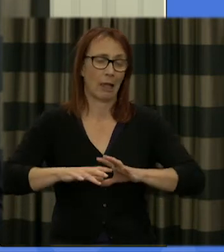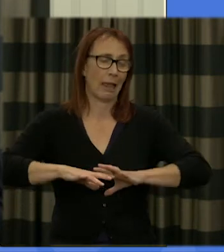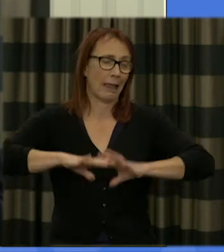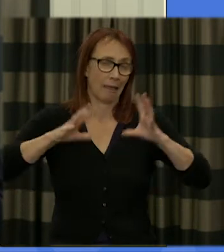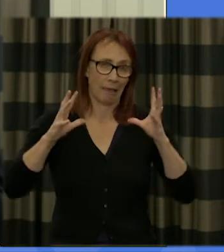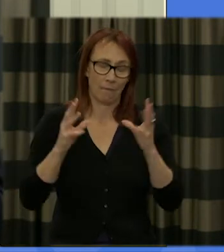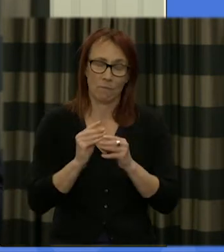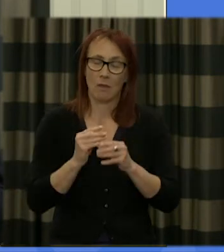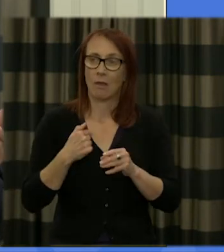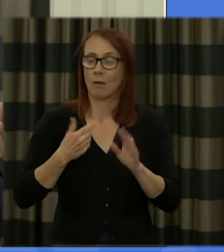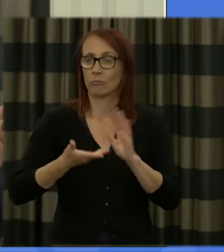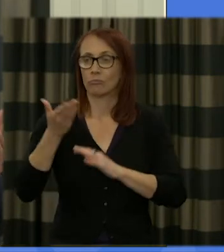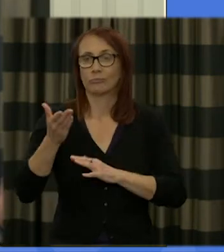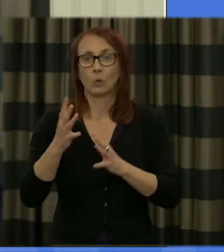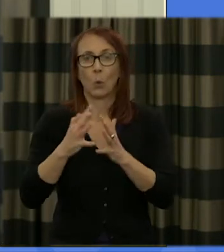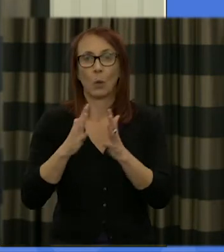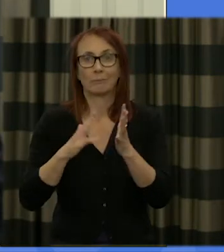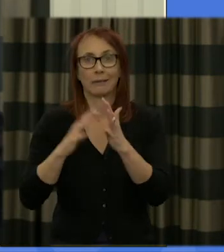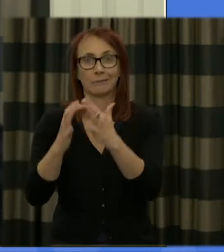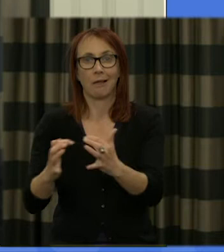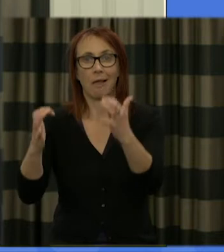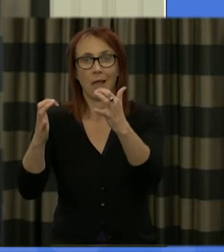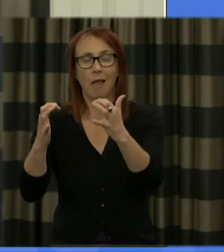yesterday afternoon late late afternoon the early evening and I was wandering